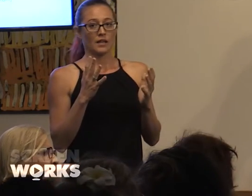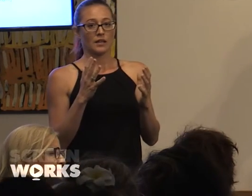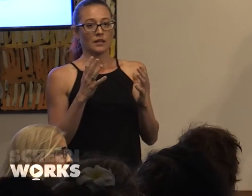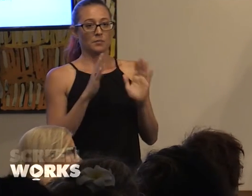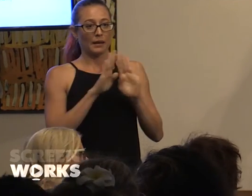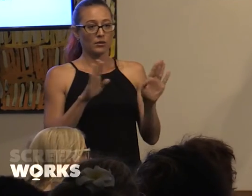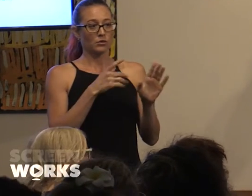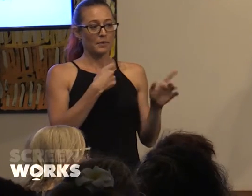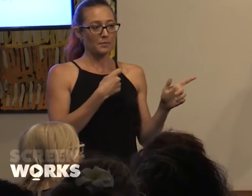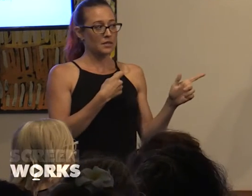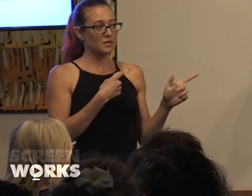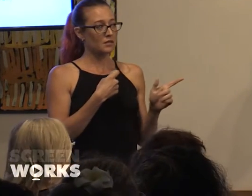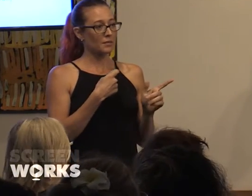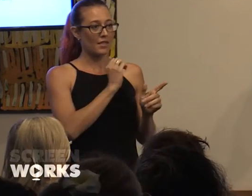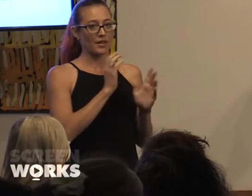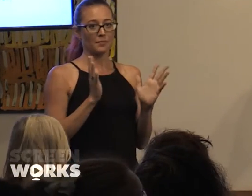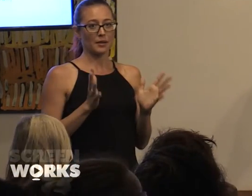about their incredible funding initatiatives.